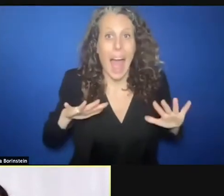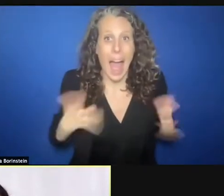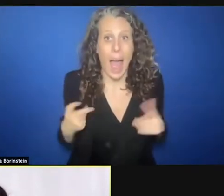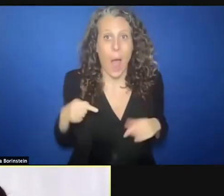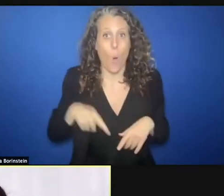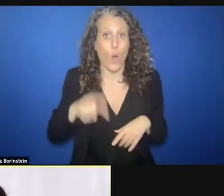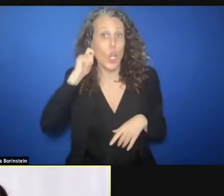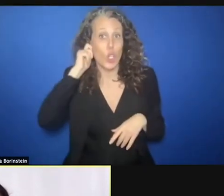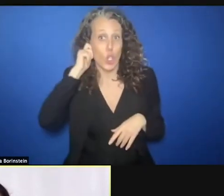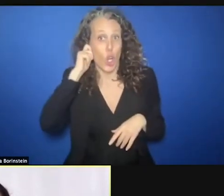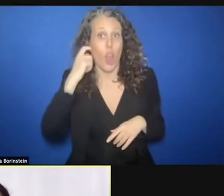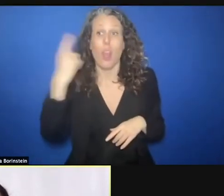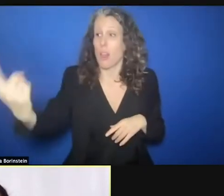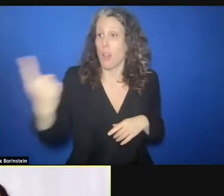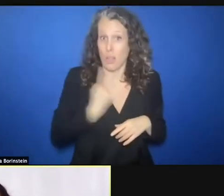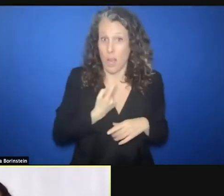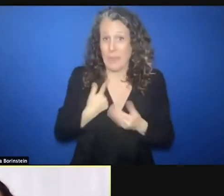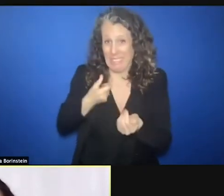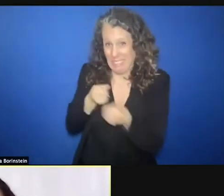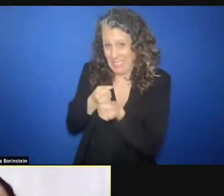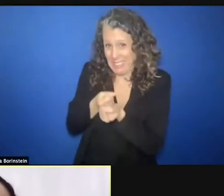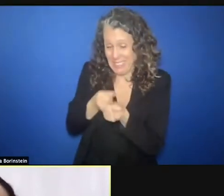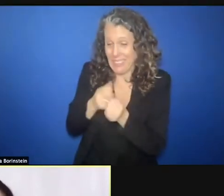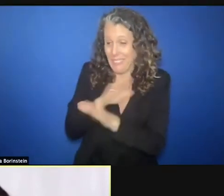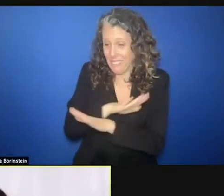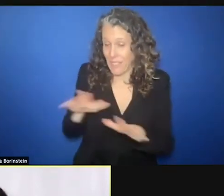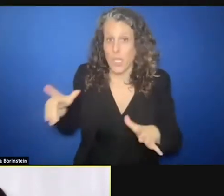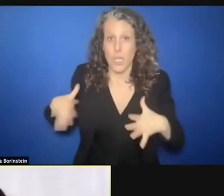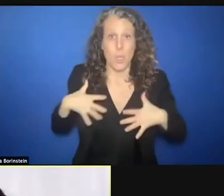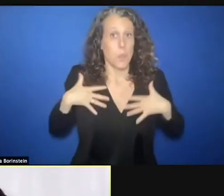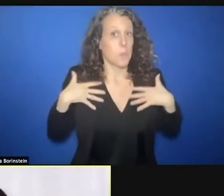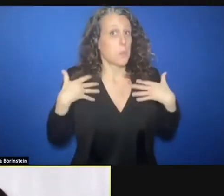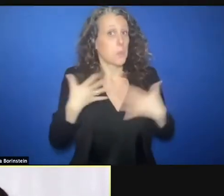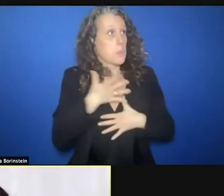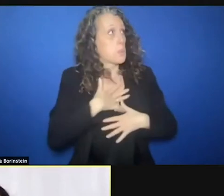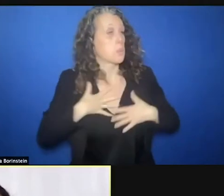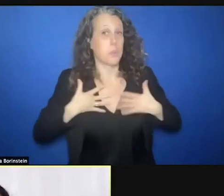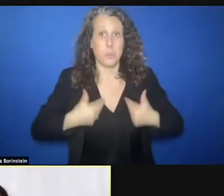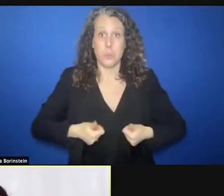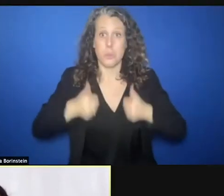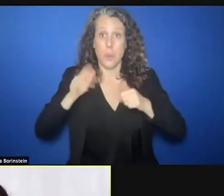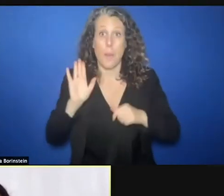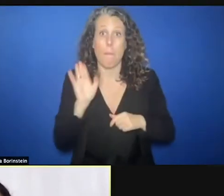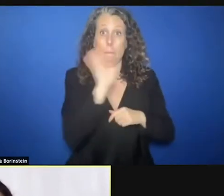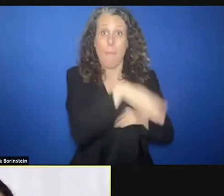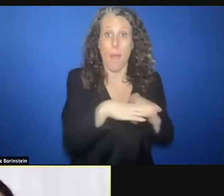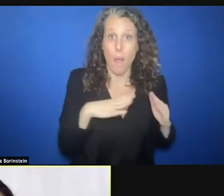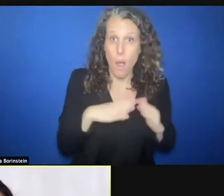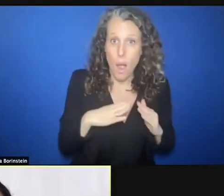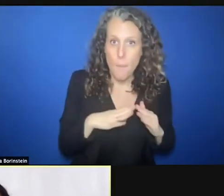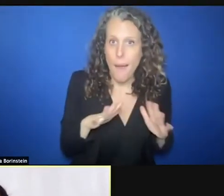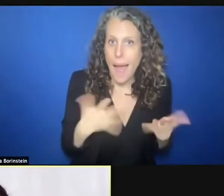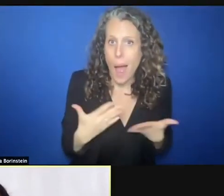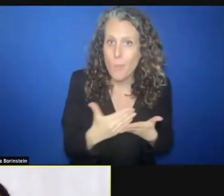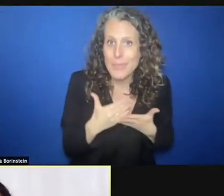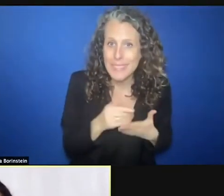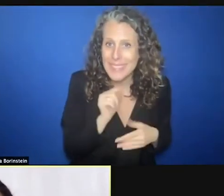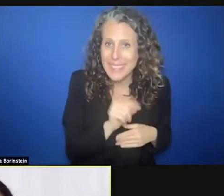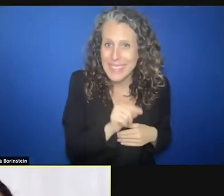after having undergone this therapeutic process in a context where there is no livelihood where the